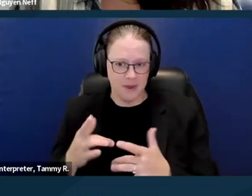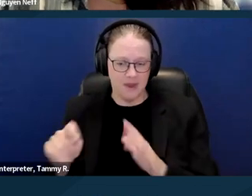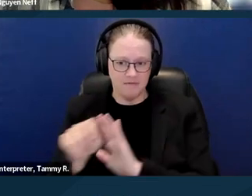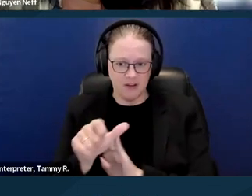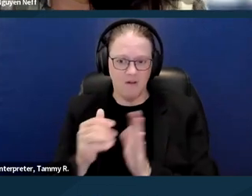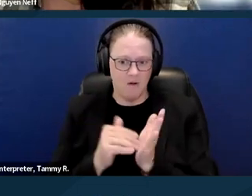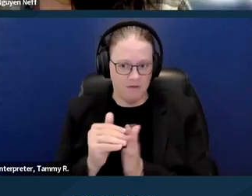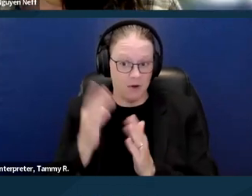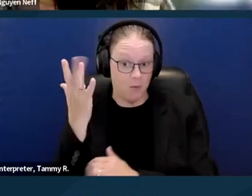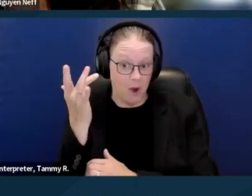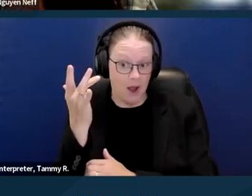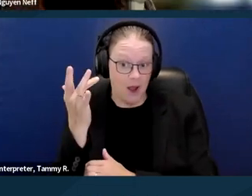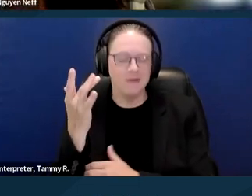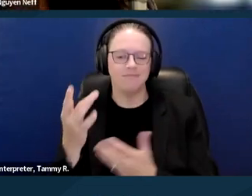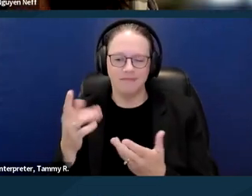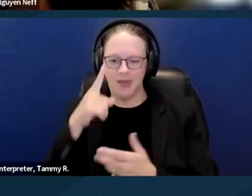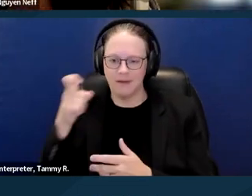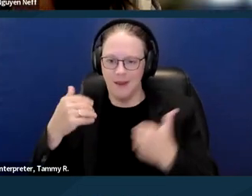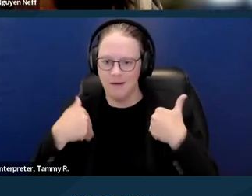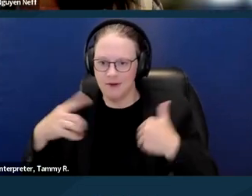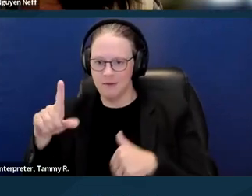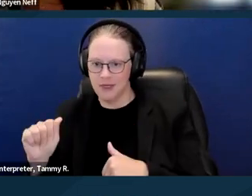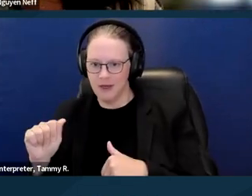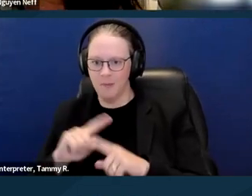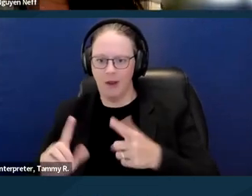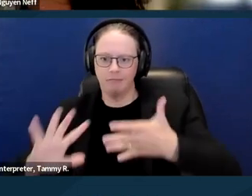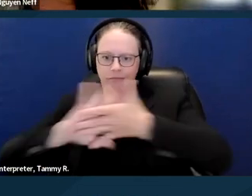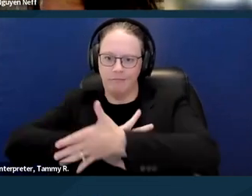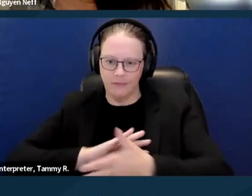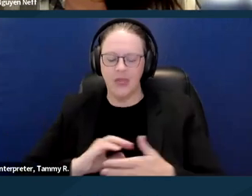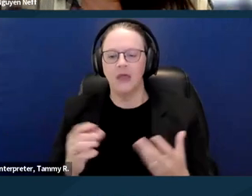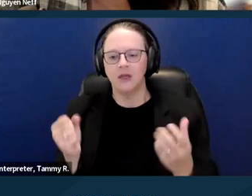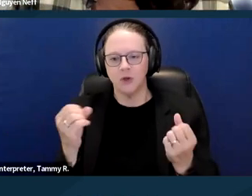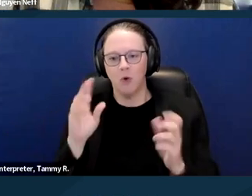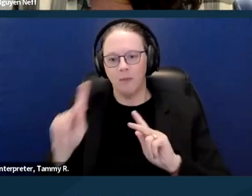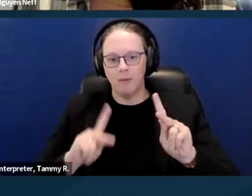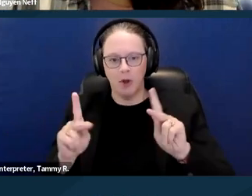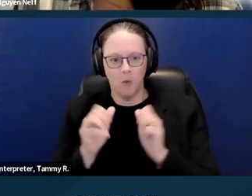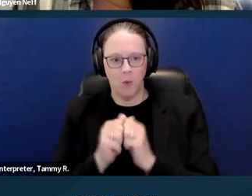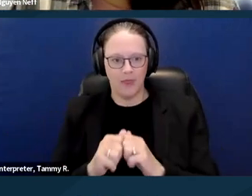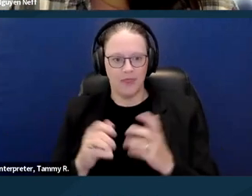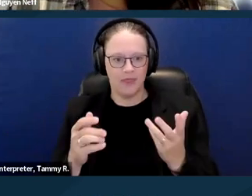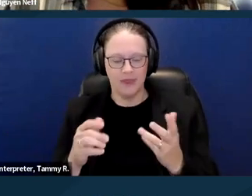So when it comes to non-payment of rent, people with disabilities oftentimes have more housing instability